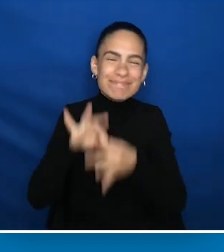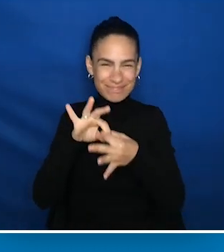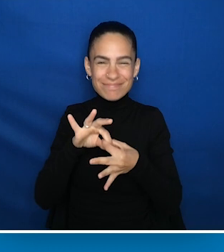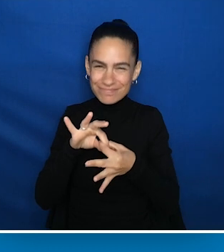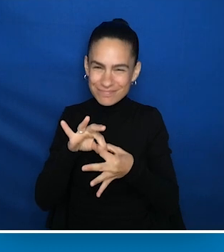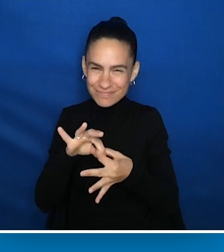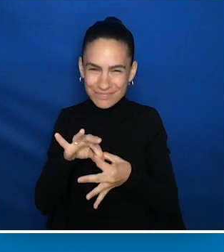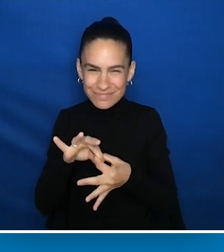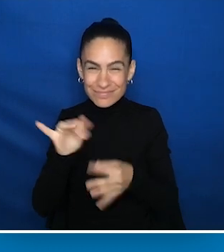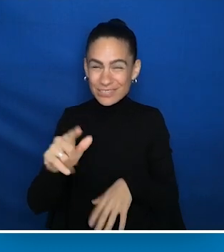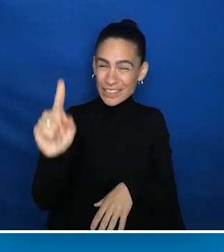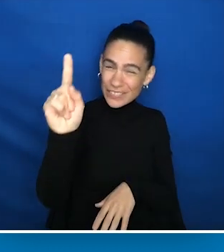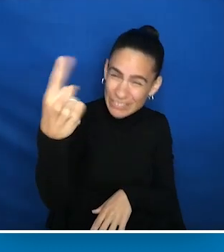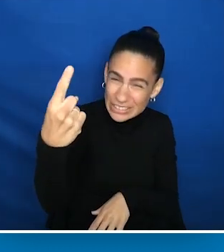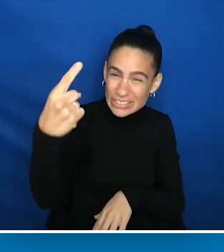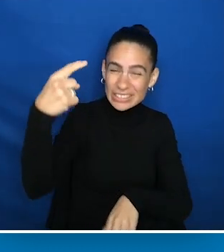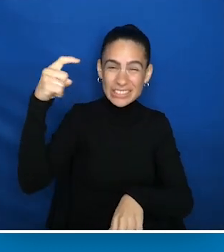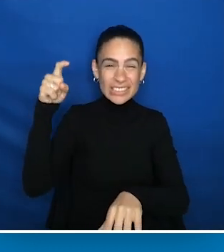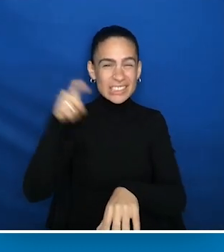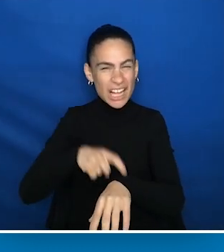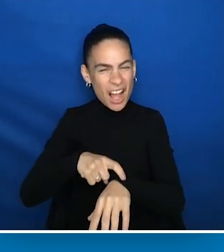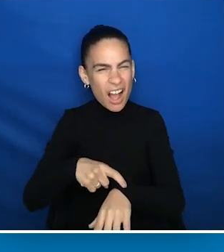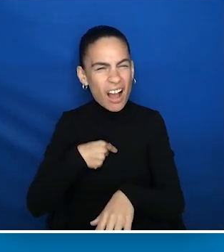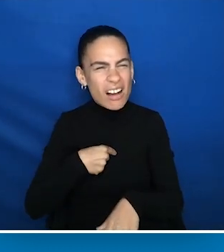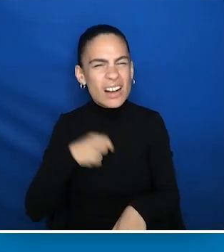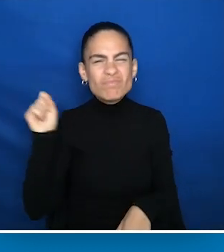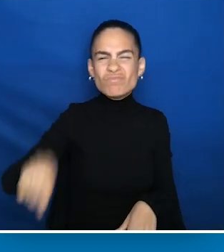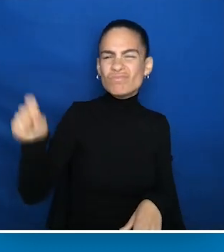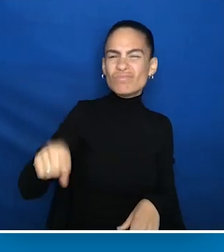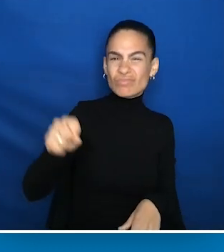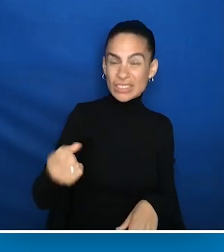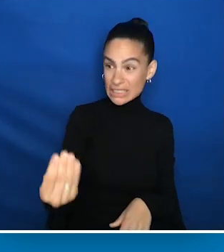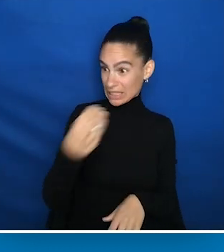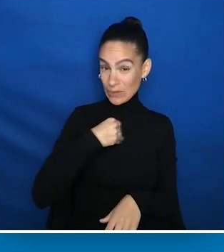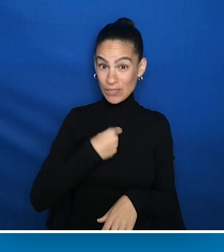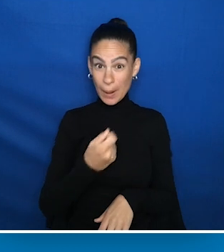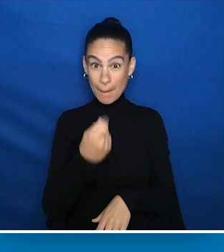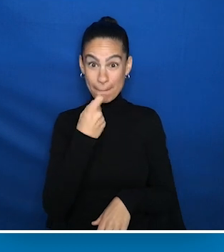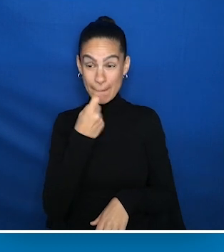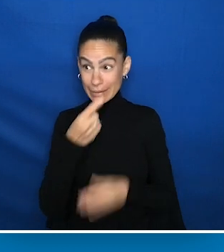The first of many times, there's no way I would have taken that pill to take away my disability.